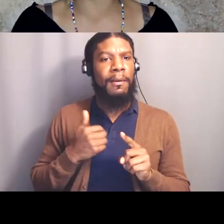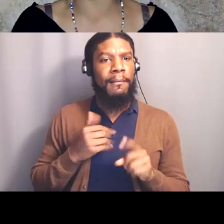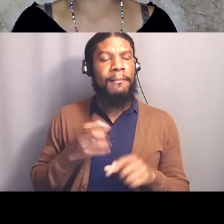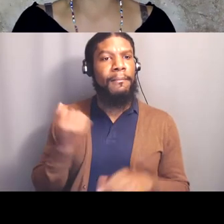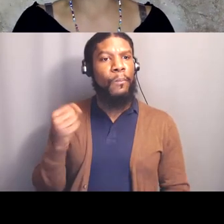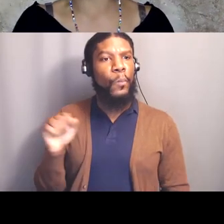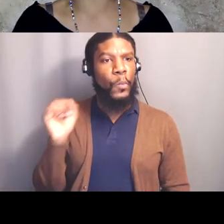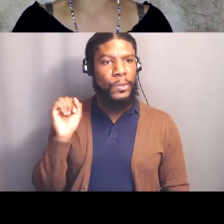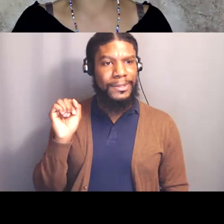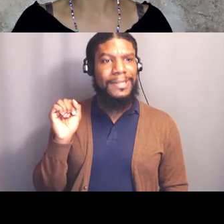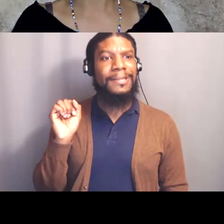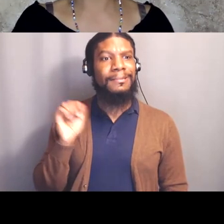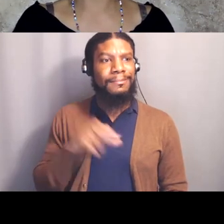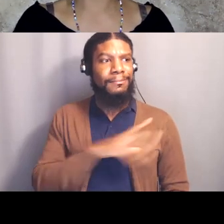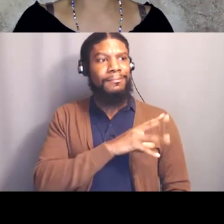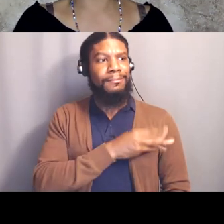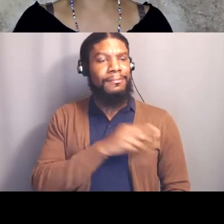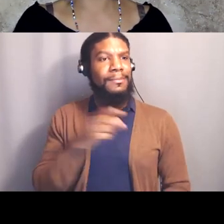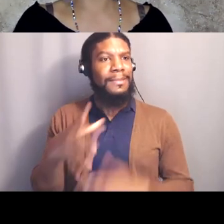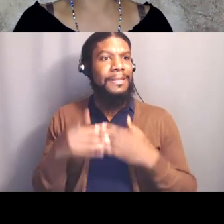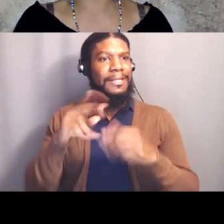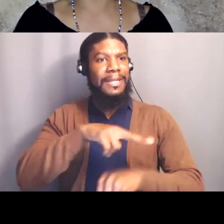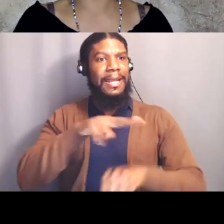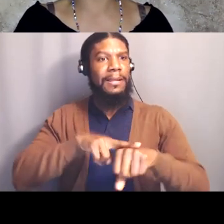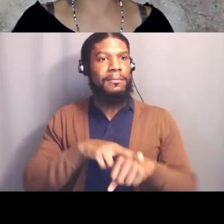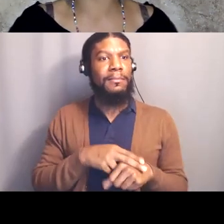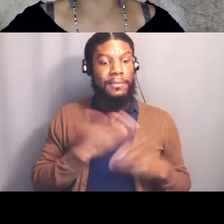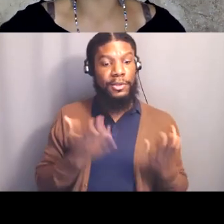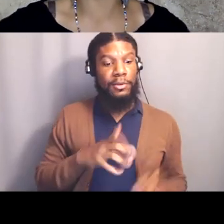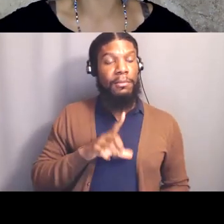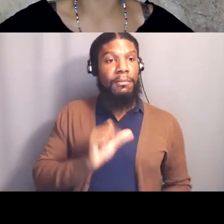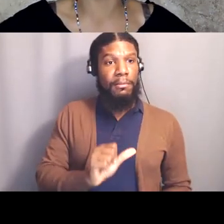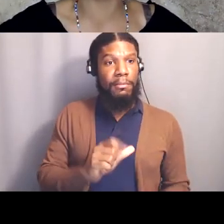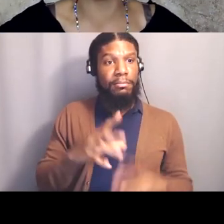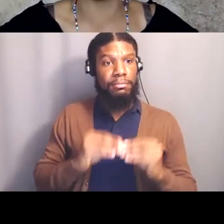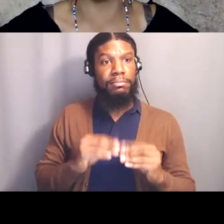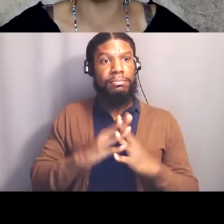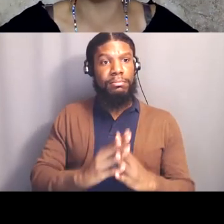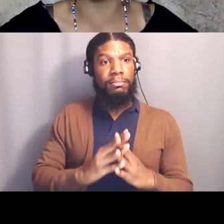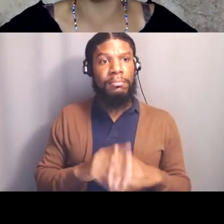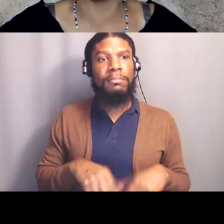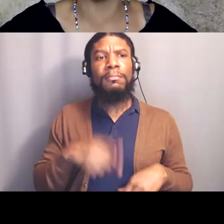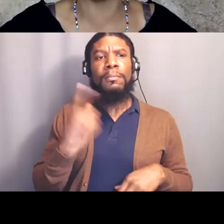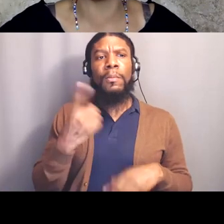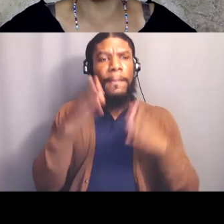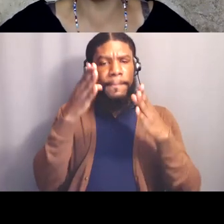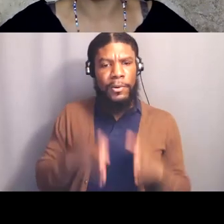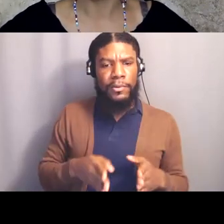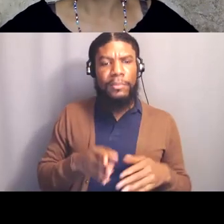the one in Los Angeles is in front of the Westwood Federal Building, Black Lives Matter will be there in solidarity, we hope that you will too,